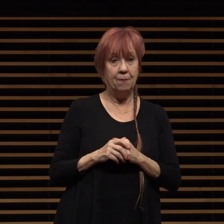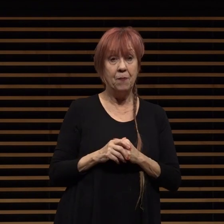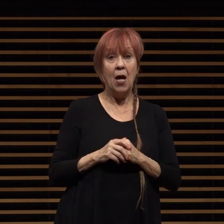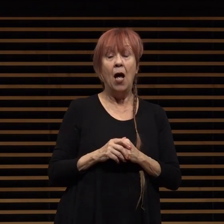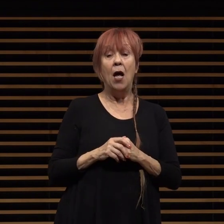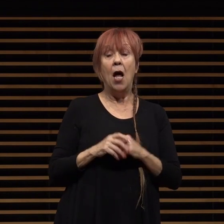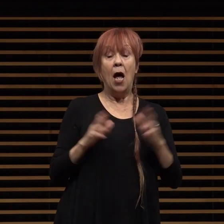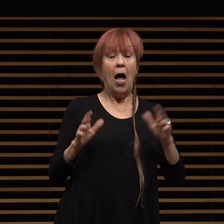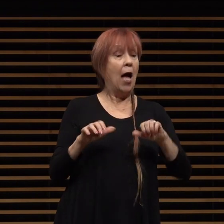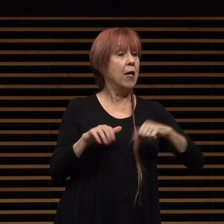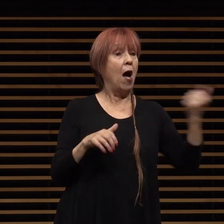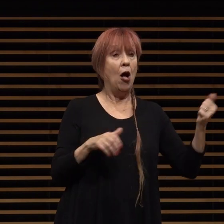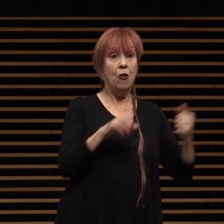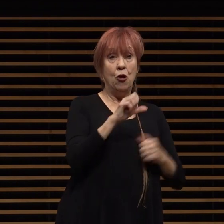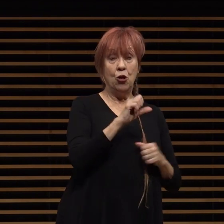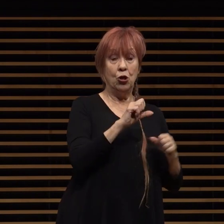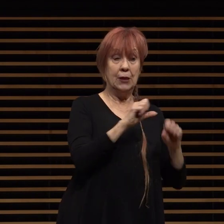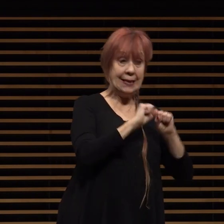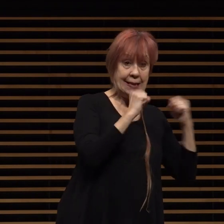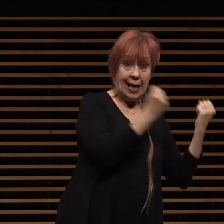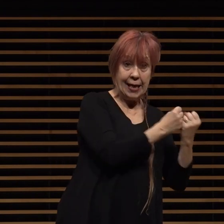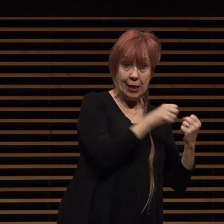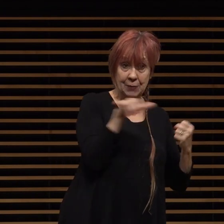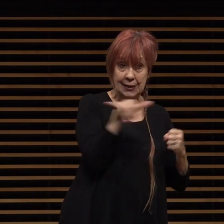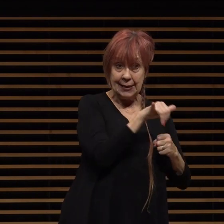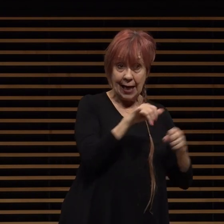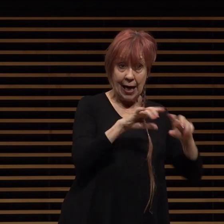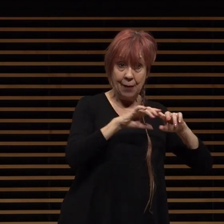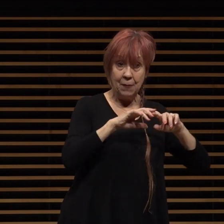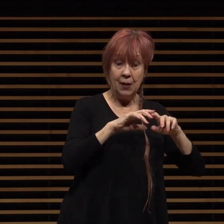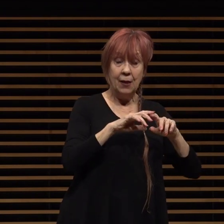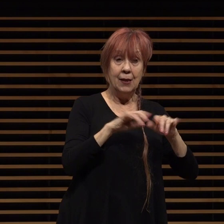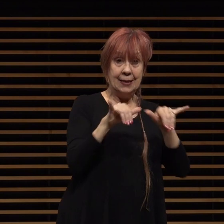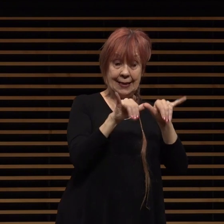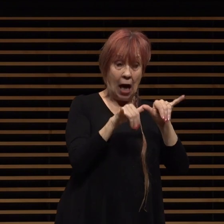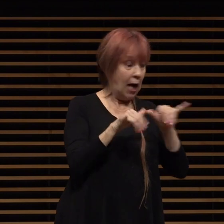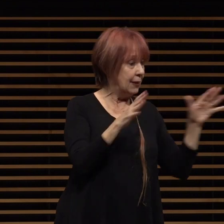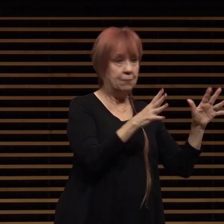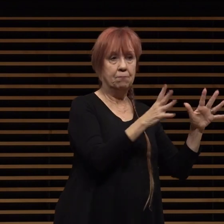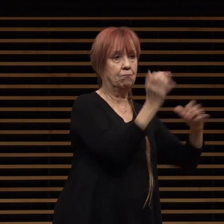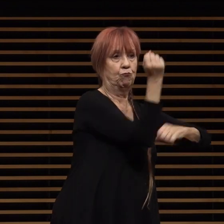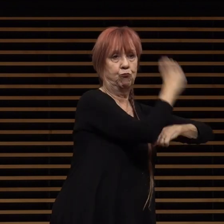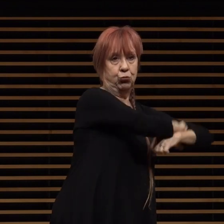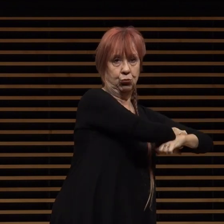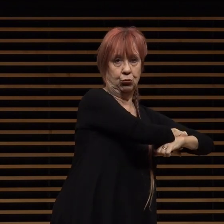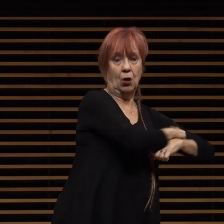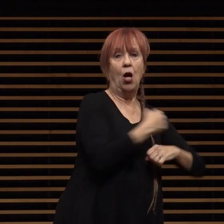size remain dormant a top priority of the stadium has been giving back to the